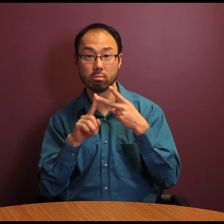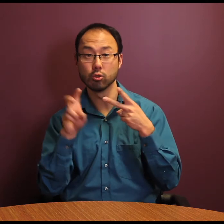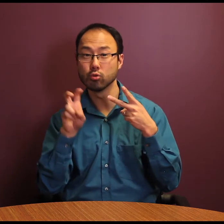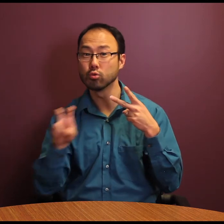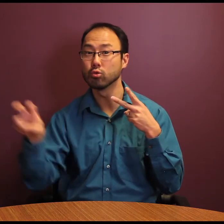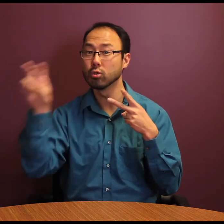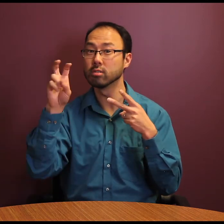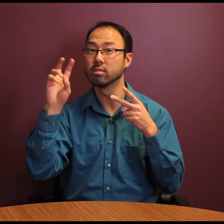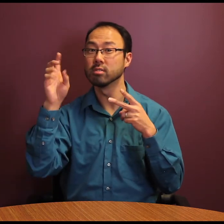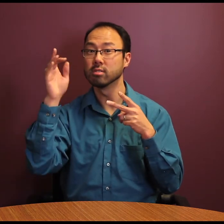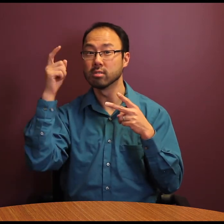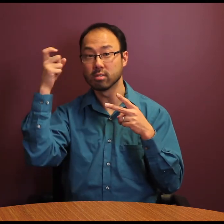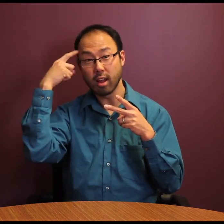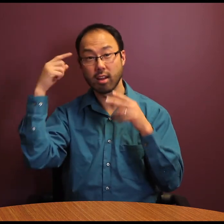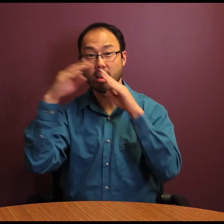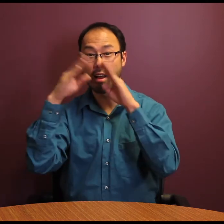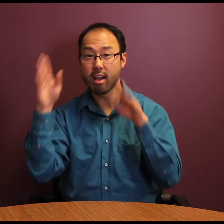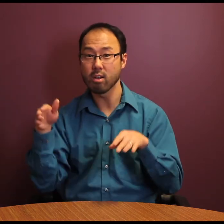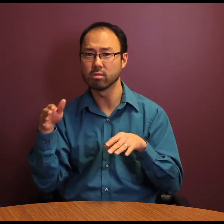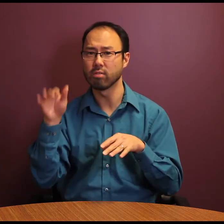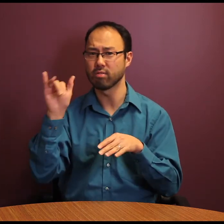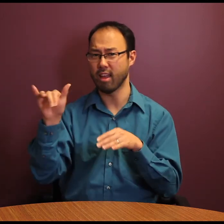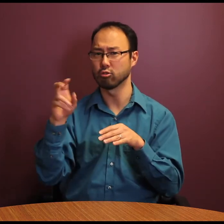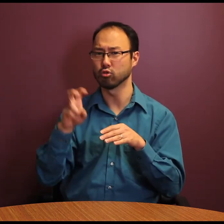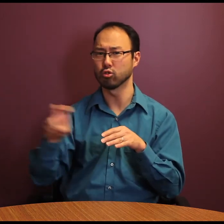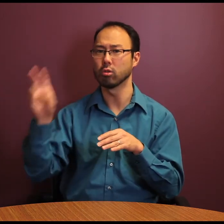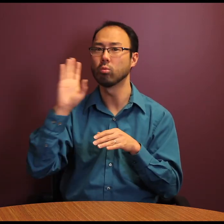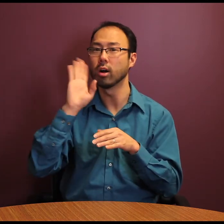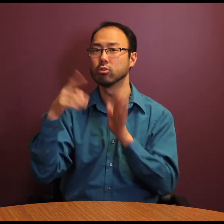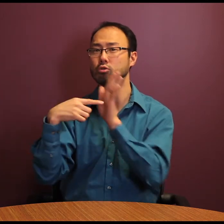focusing on improved communication access technology.